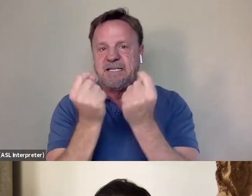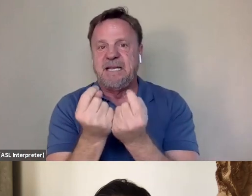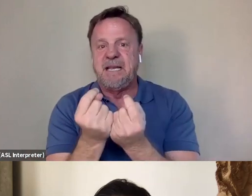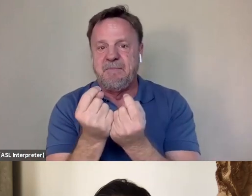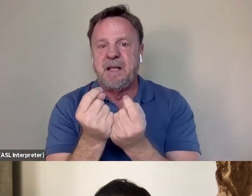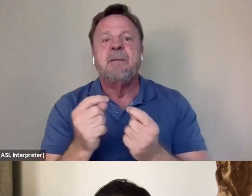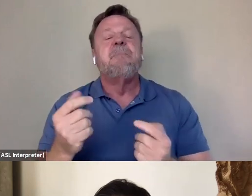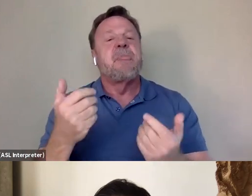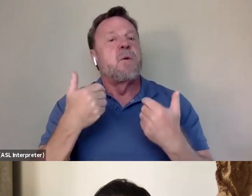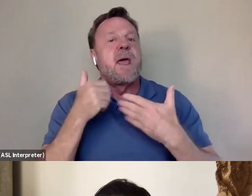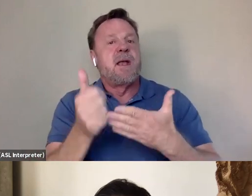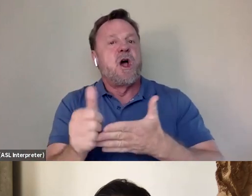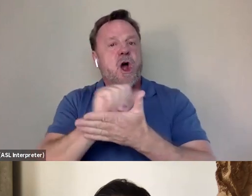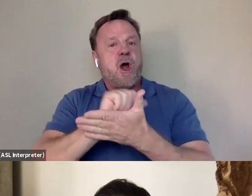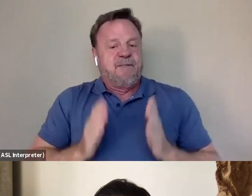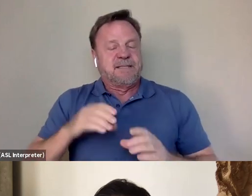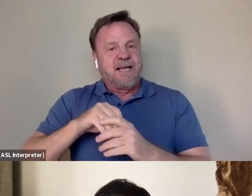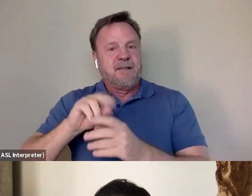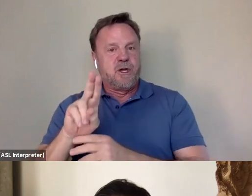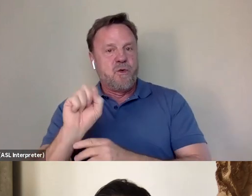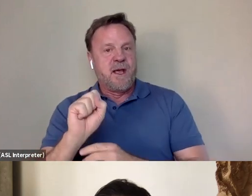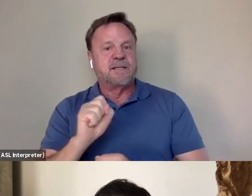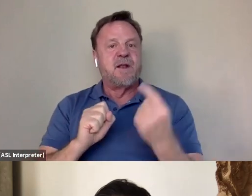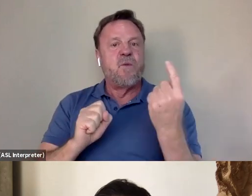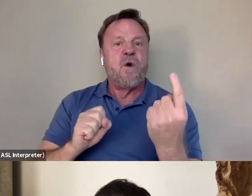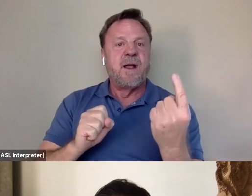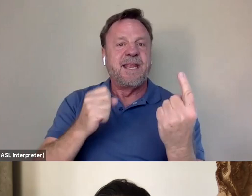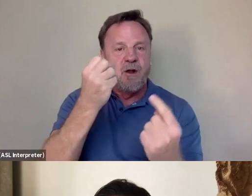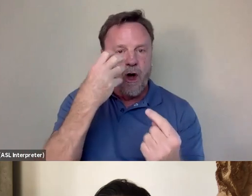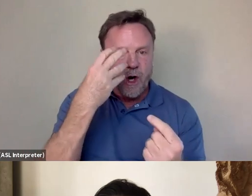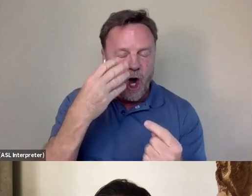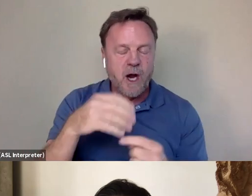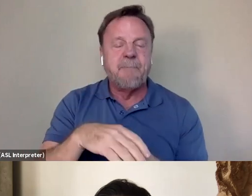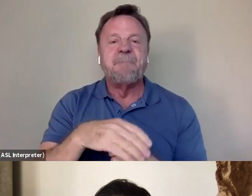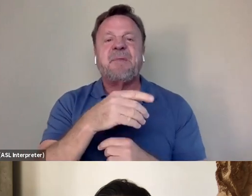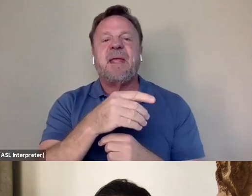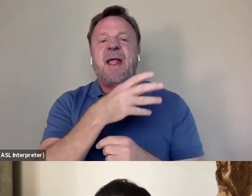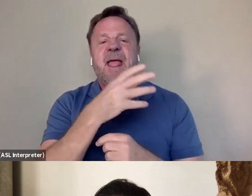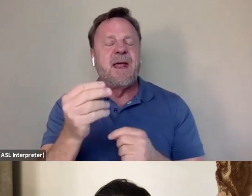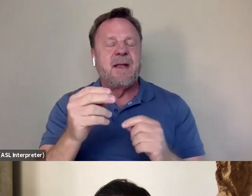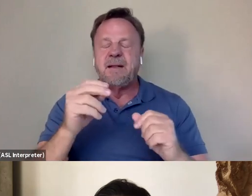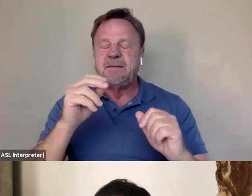and we had an archivist in the U.S. and then we had an archivist in Hong Kong and it was amazing actually for me